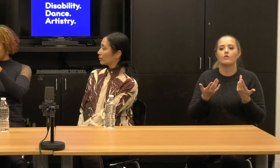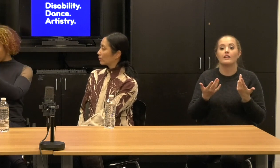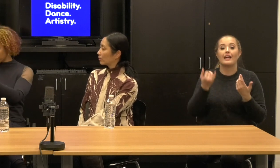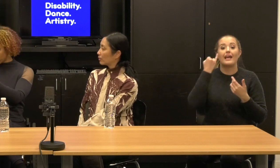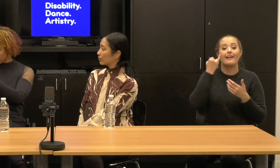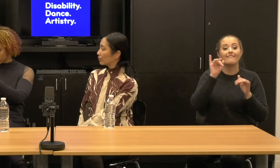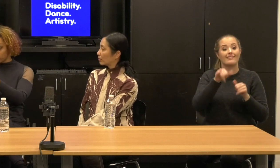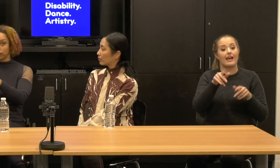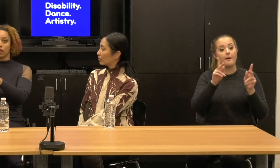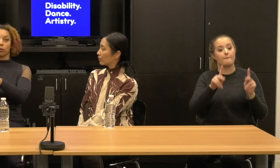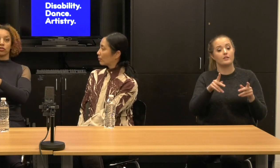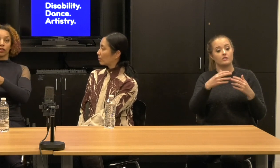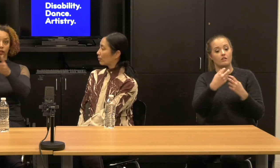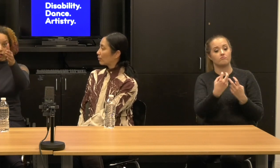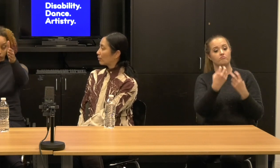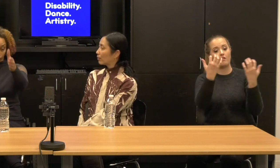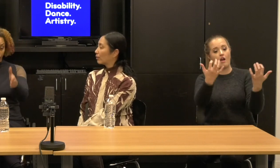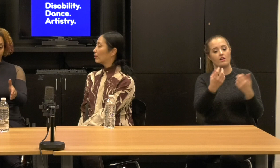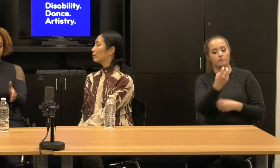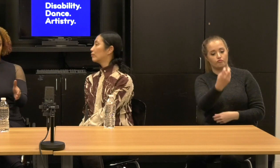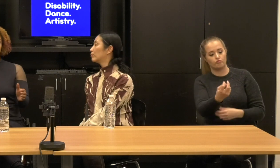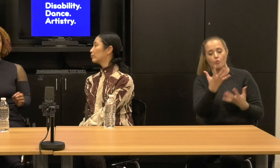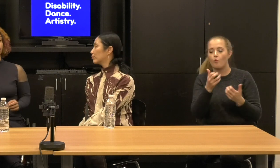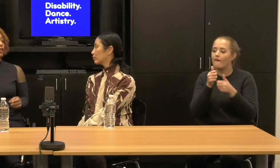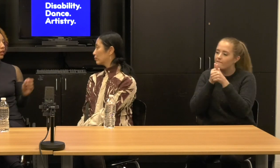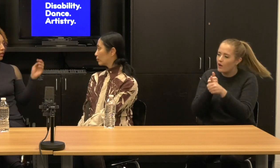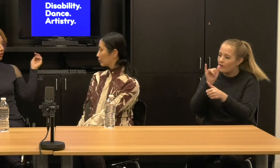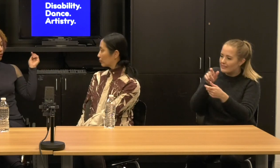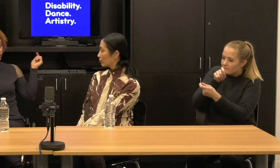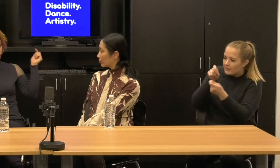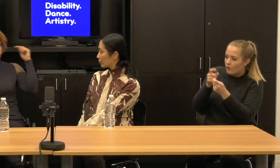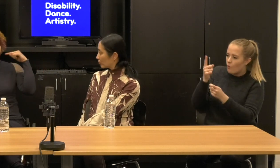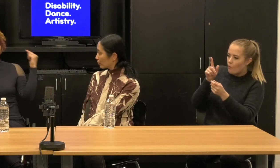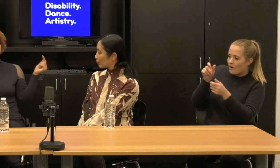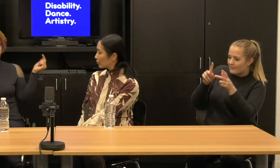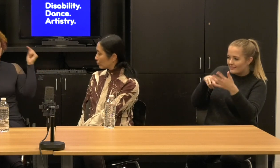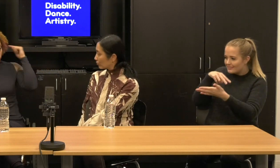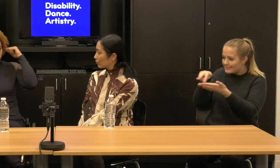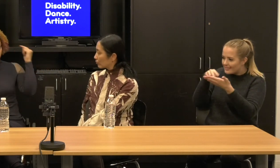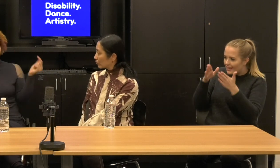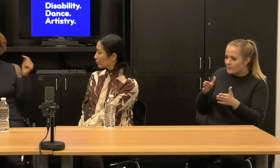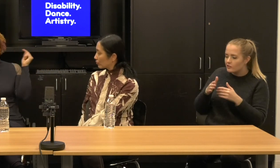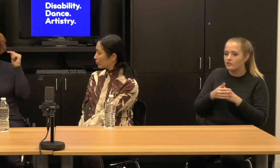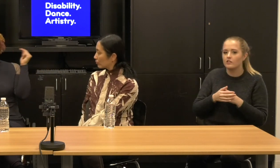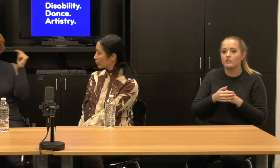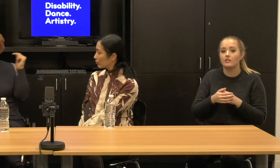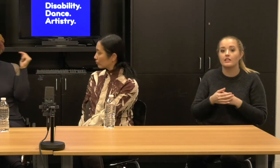or another dancer, whether that watching this or that, the non sighted person or hearing